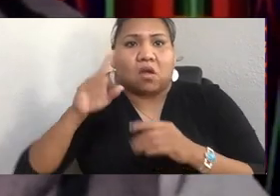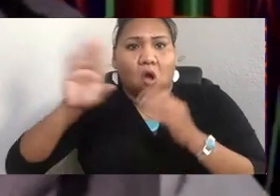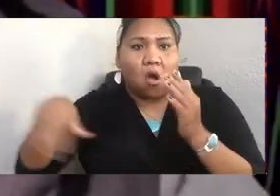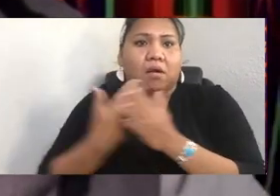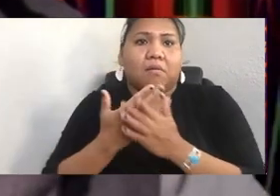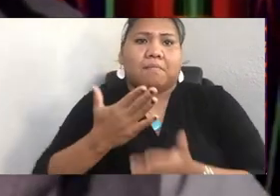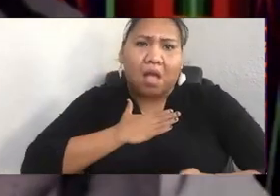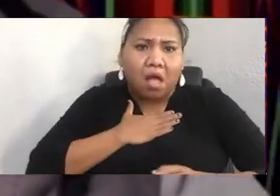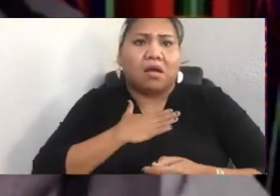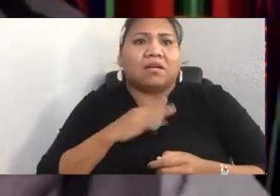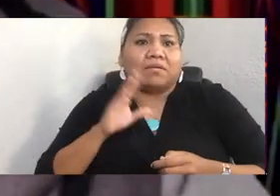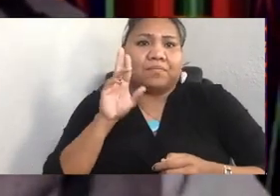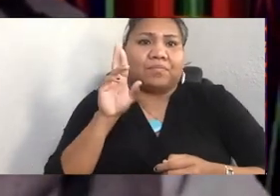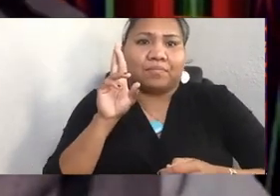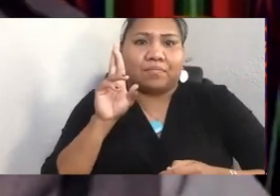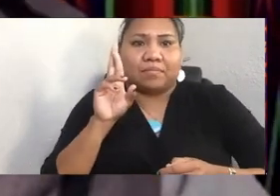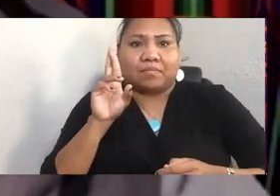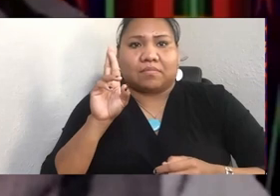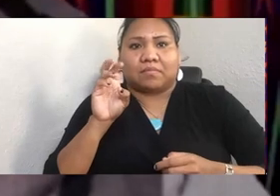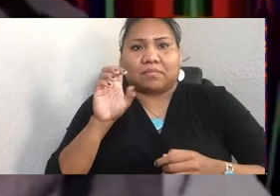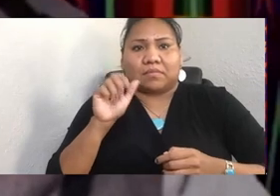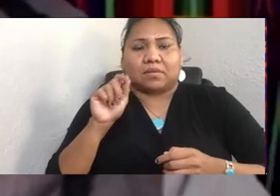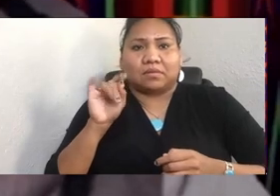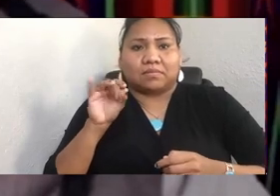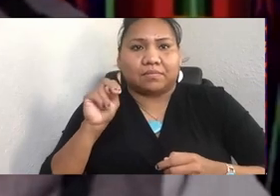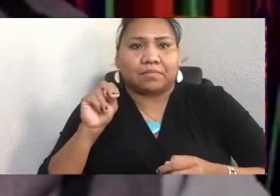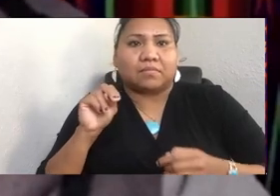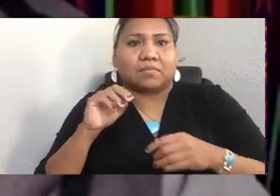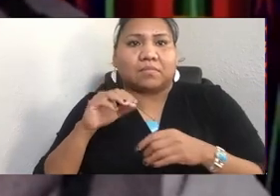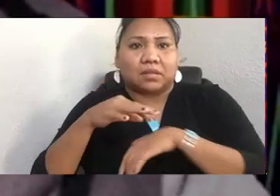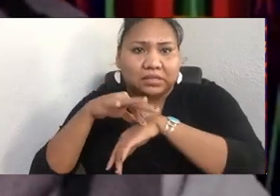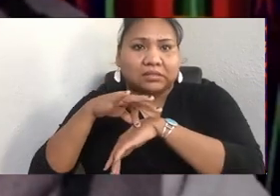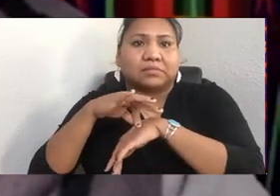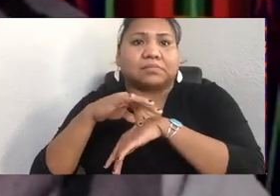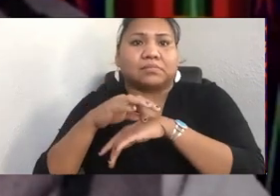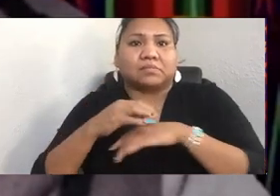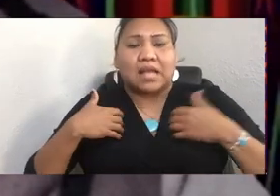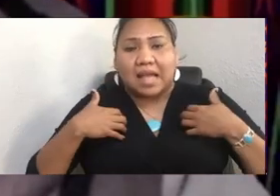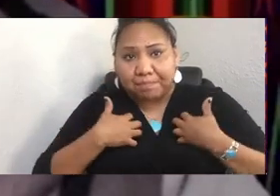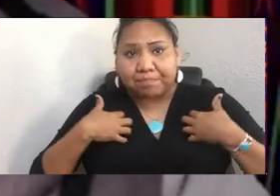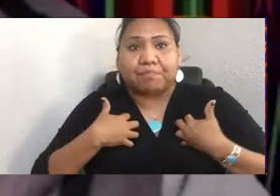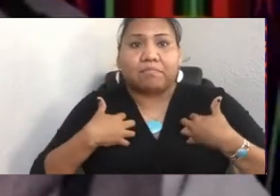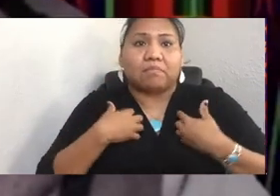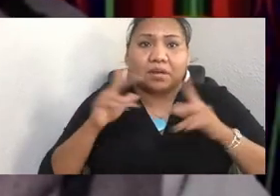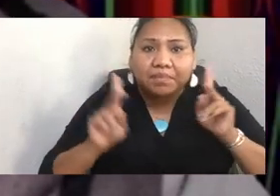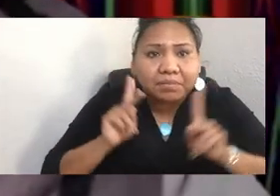the connections between land, creature, relatives, and one another. And with that, ladies and gentlemen, friends